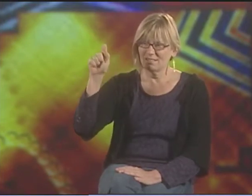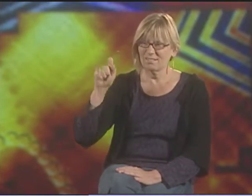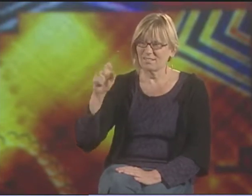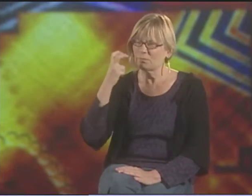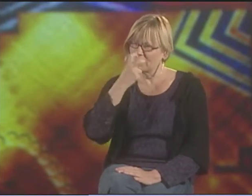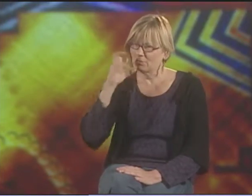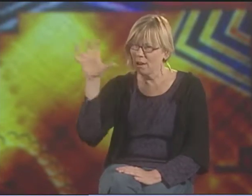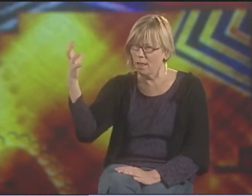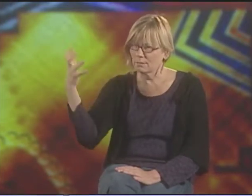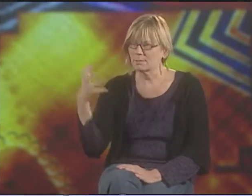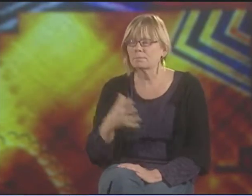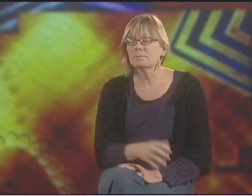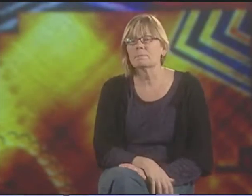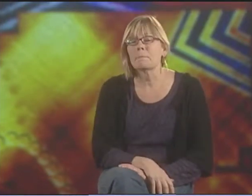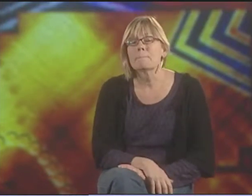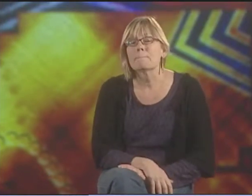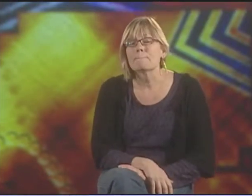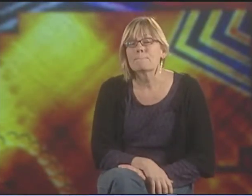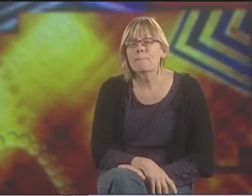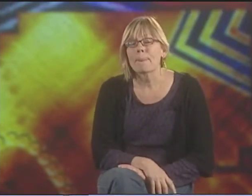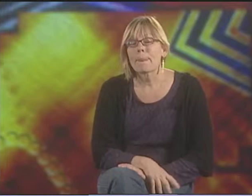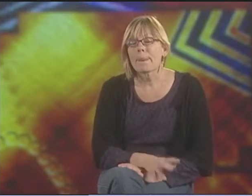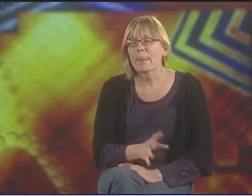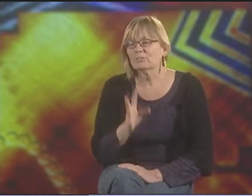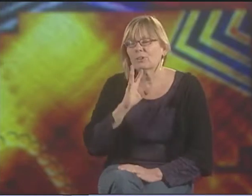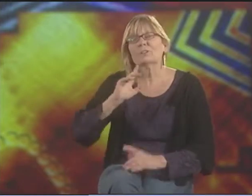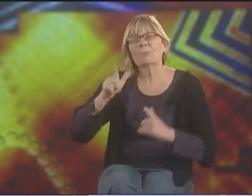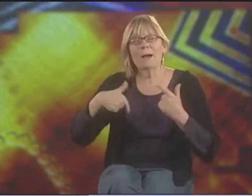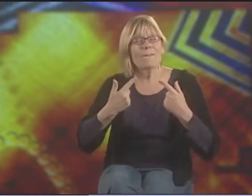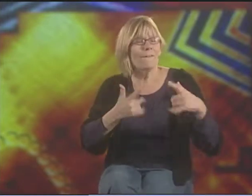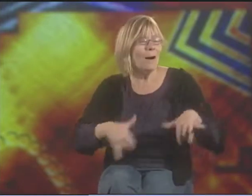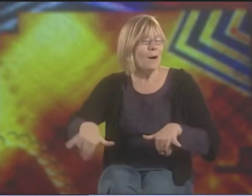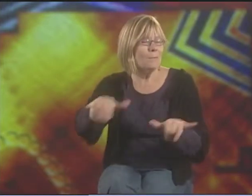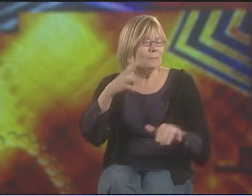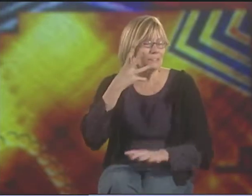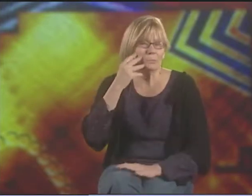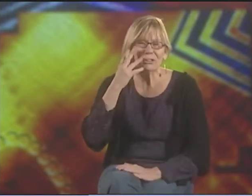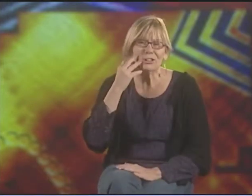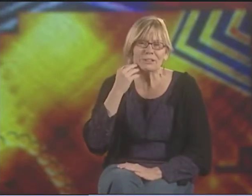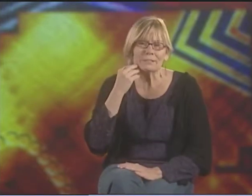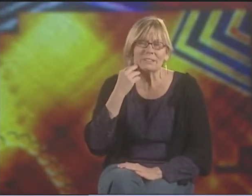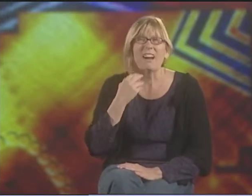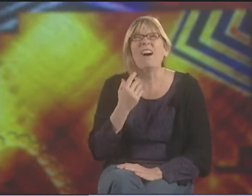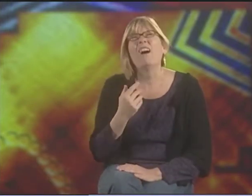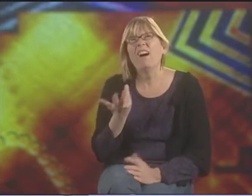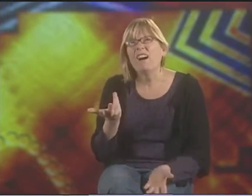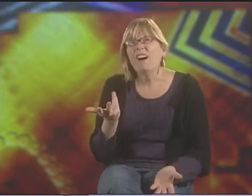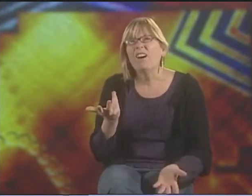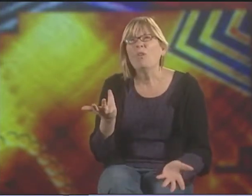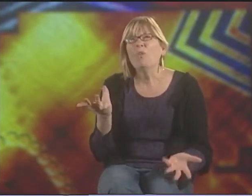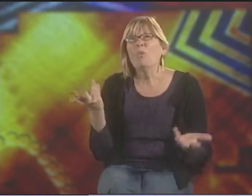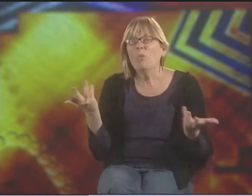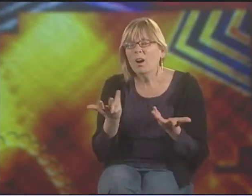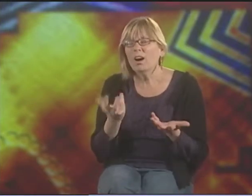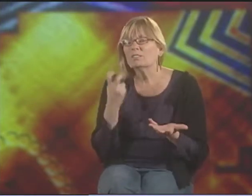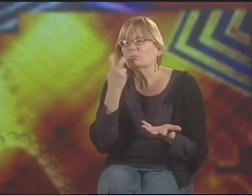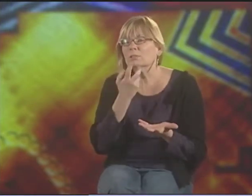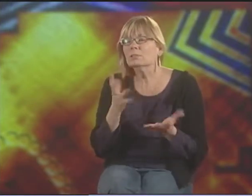NO, IT WASN'T THAT. MEMORIZATION, SPEECH CLASS, I THINK THAT EXPERIENCE IS LIKE, "WHAT IS THIS FOR?